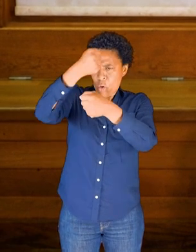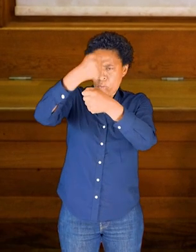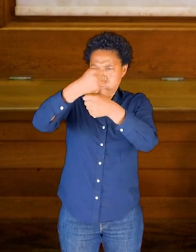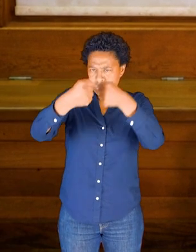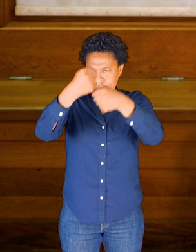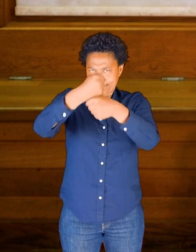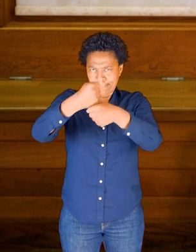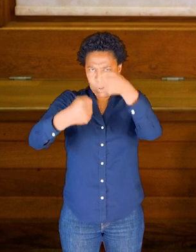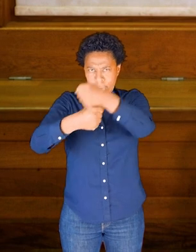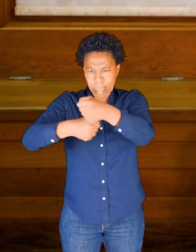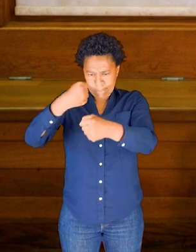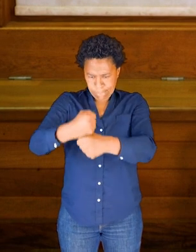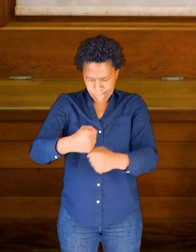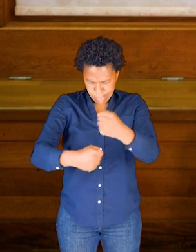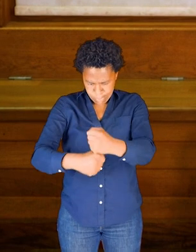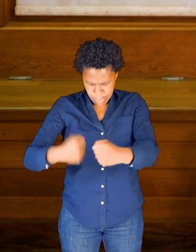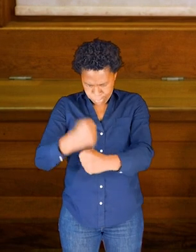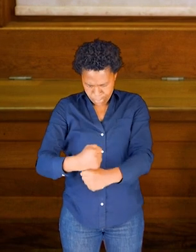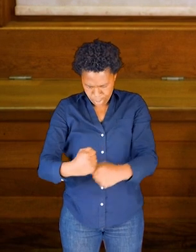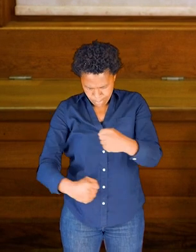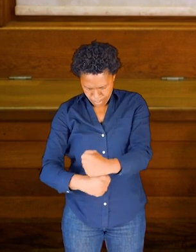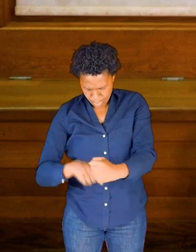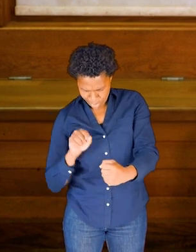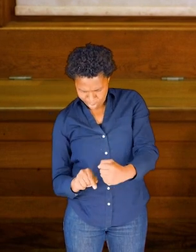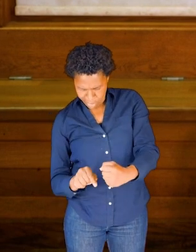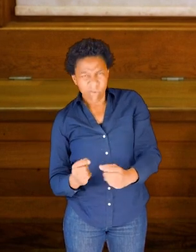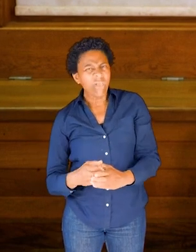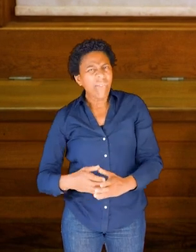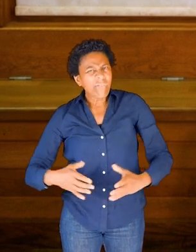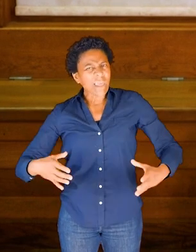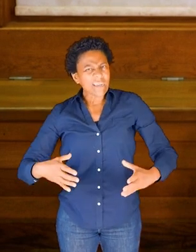trying to see if I can sense thickness, or perhaps the middle, or perhaps